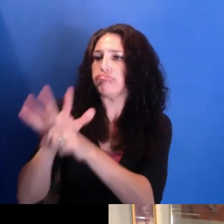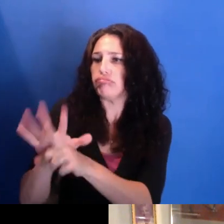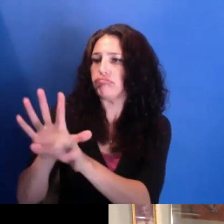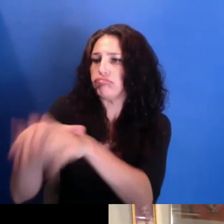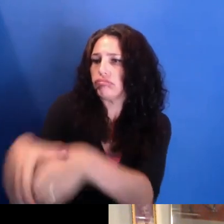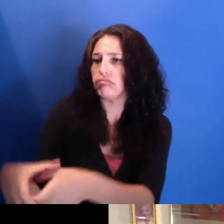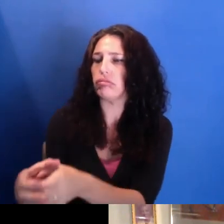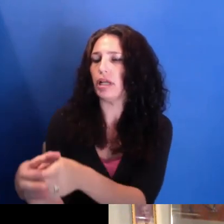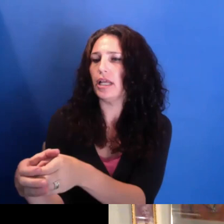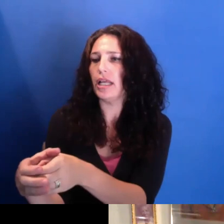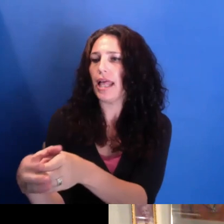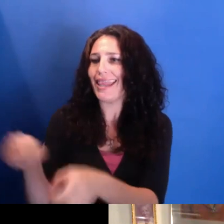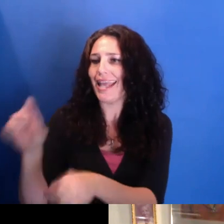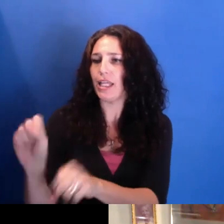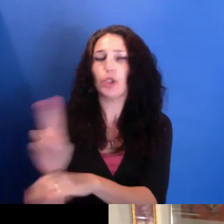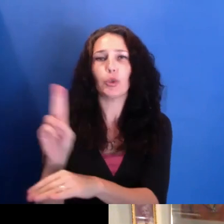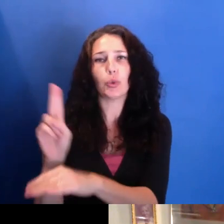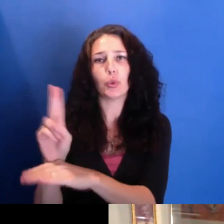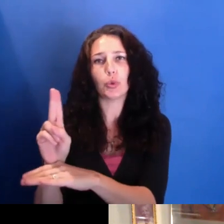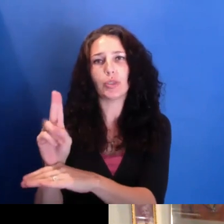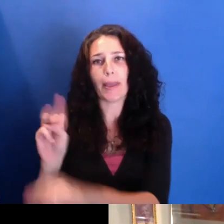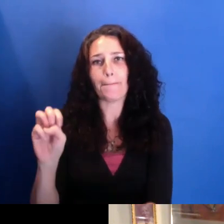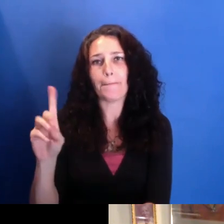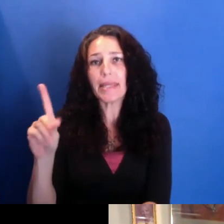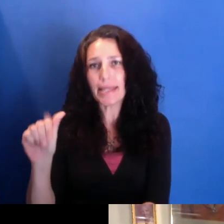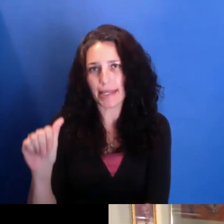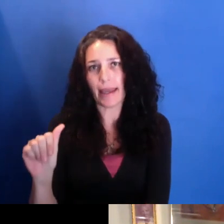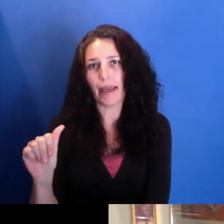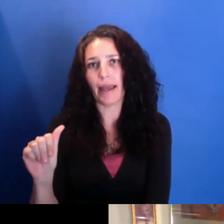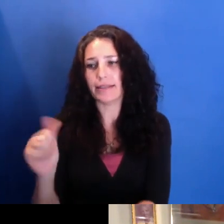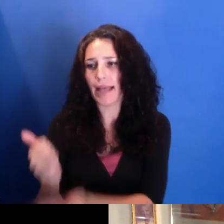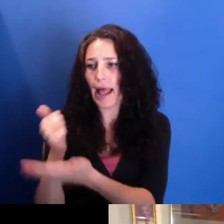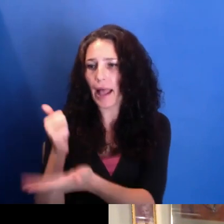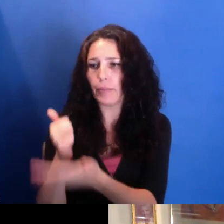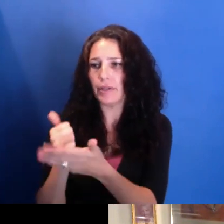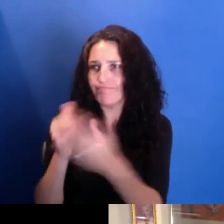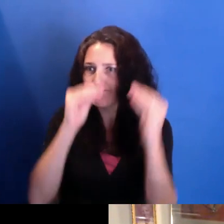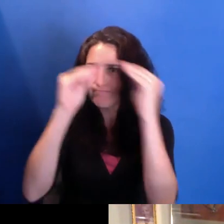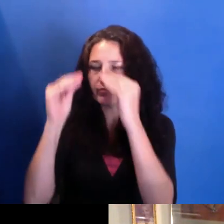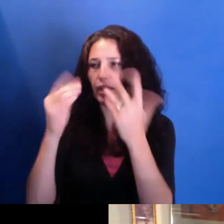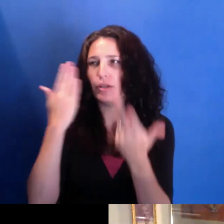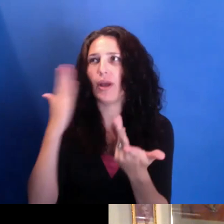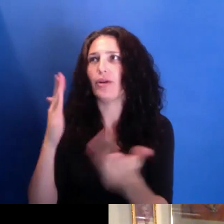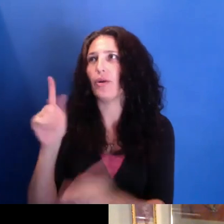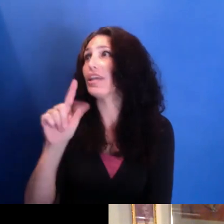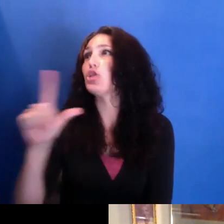as a tool, really, in struggles for self-sufficiency, struggling over a very specific issues.